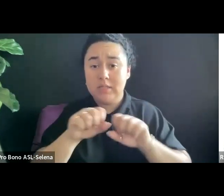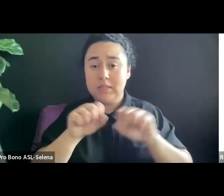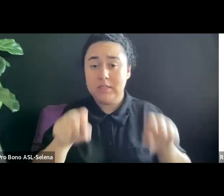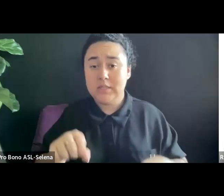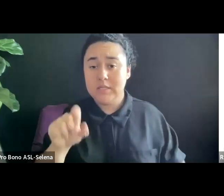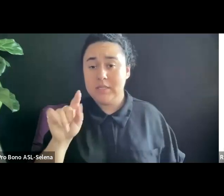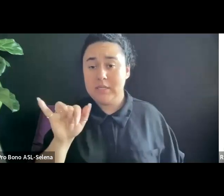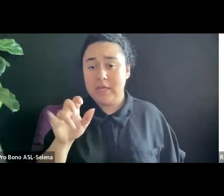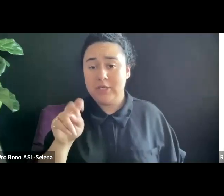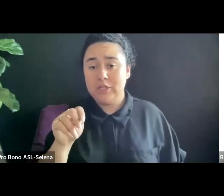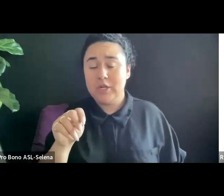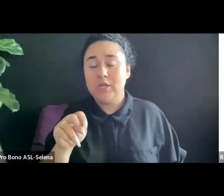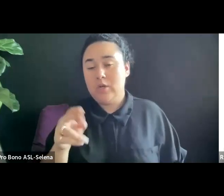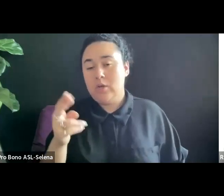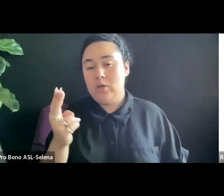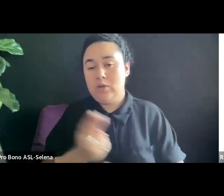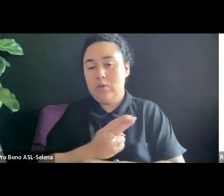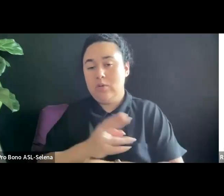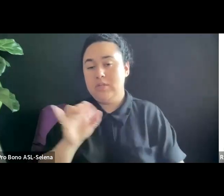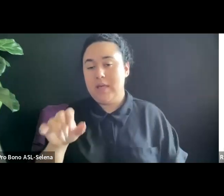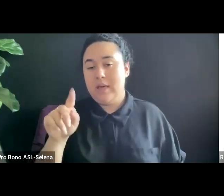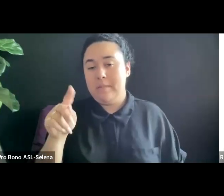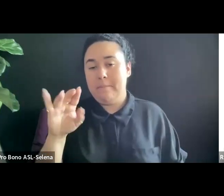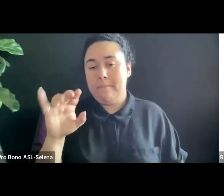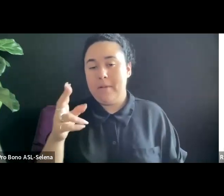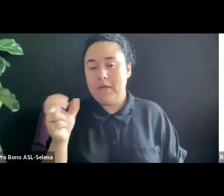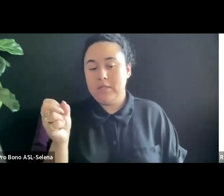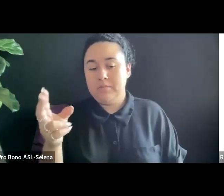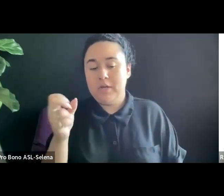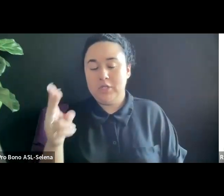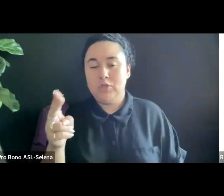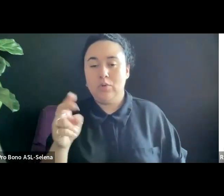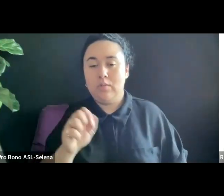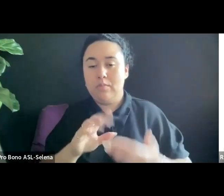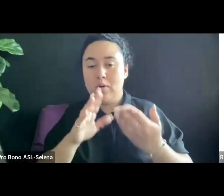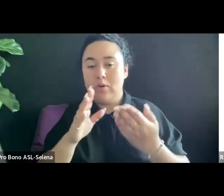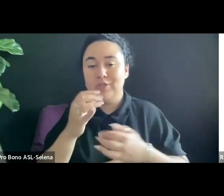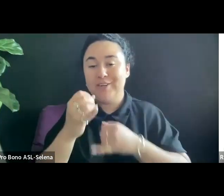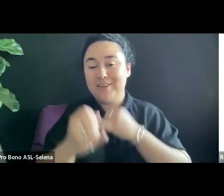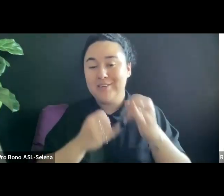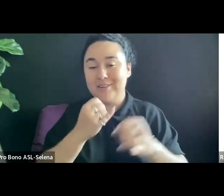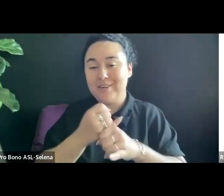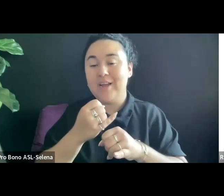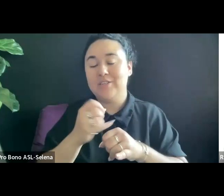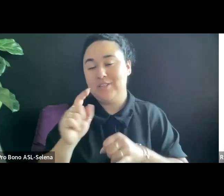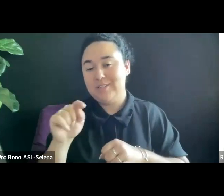PITCH TO INTERNATIONALLY -- TO APPROACH INTERNATIONAL PUBLIC TELEVISION STATIONS IF THE AUDIENCE IS